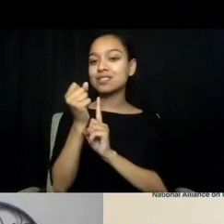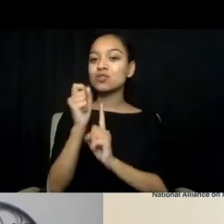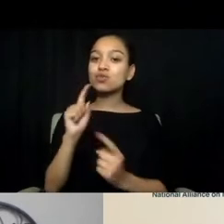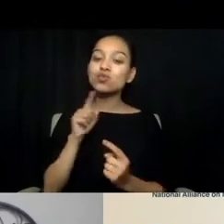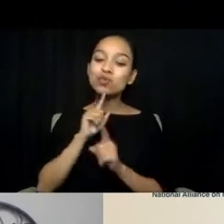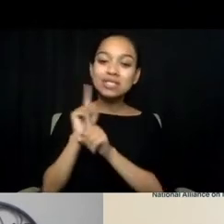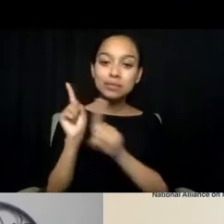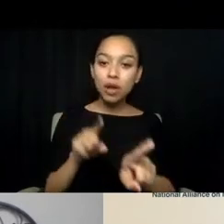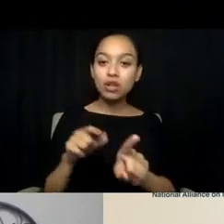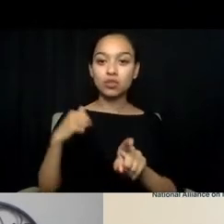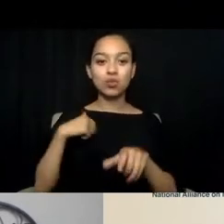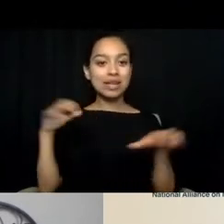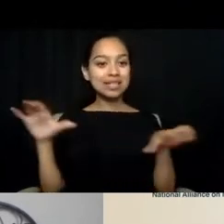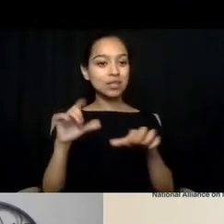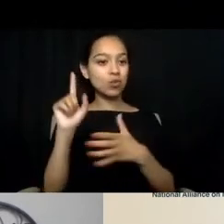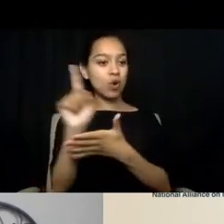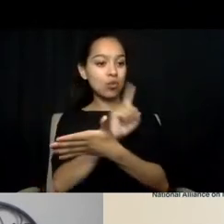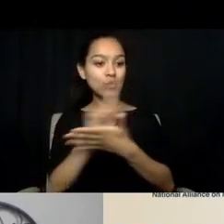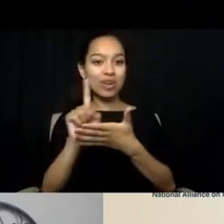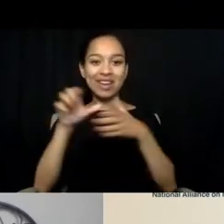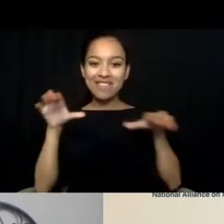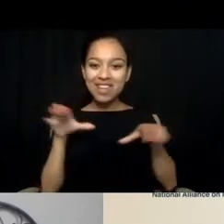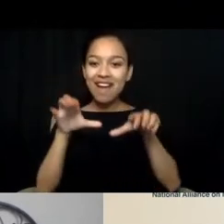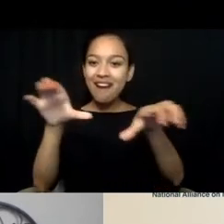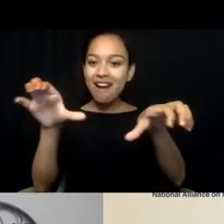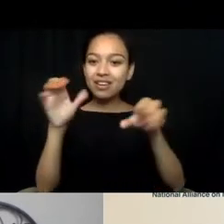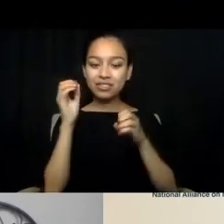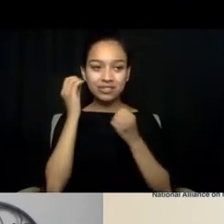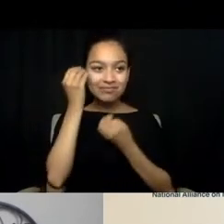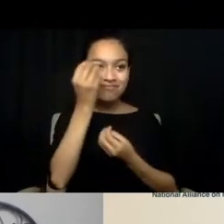and then on the last week I think 30 days out,